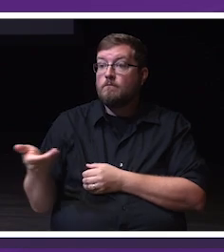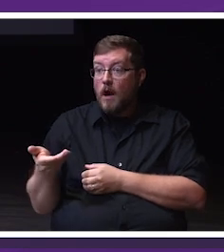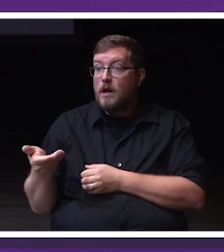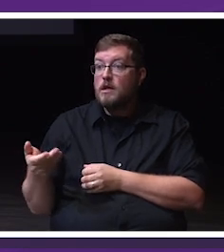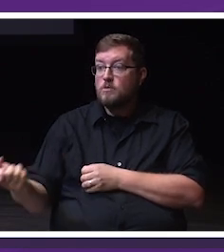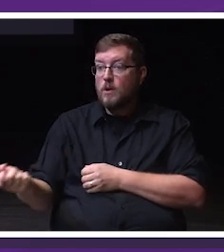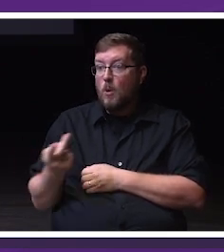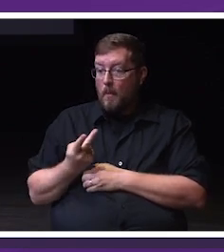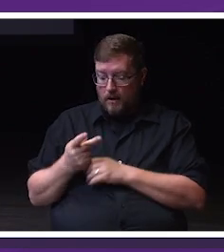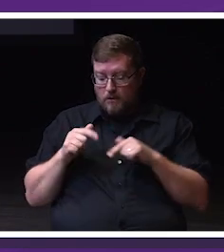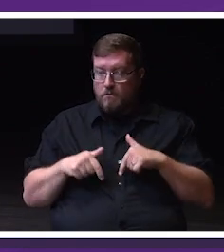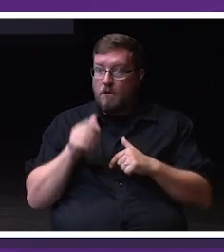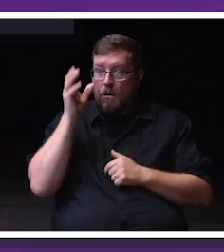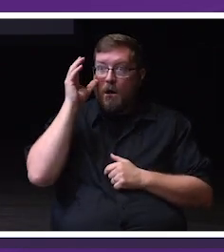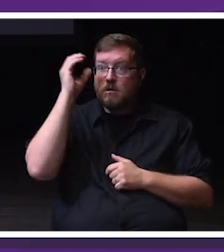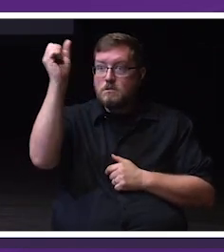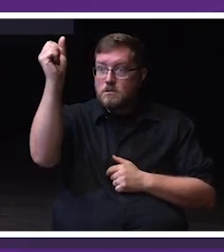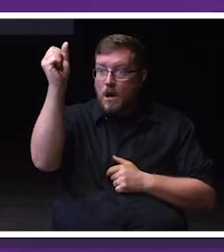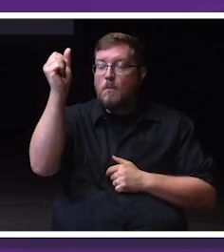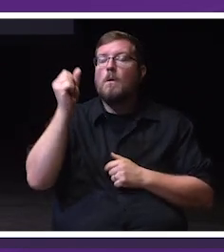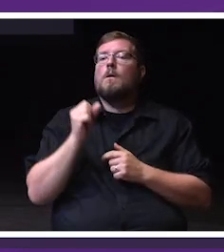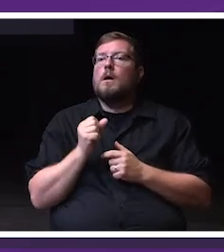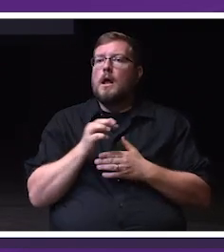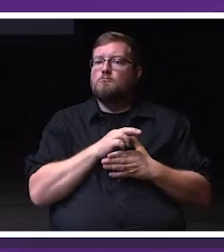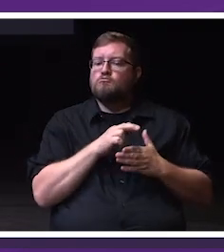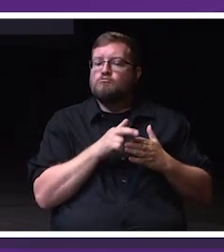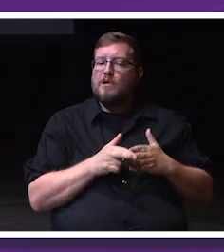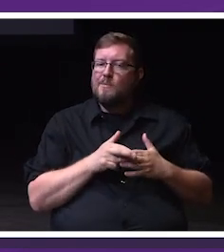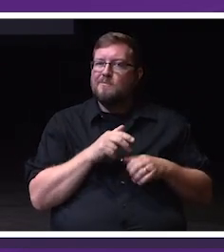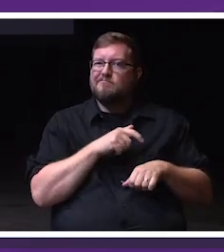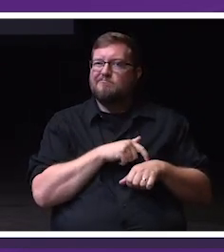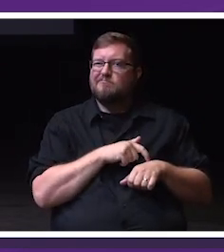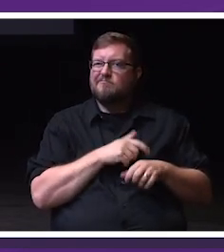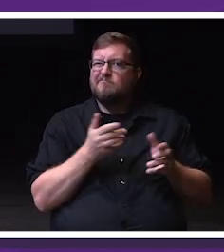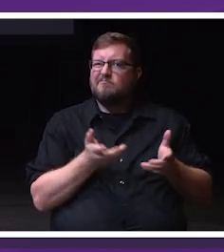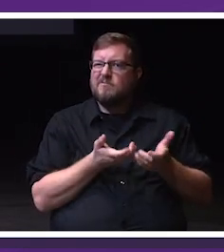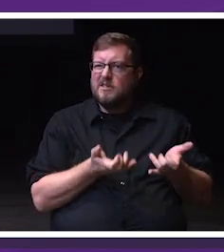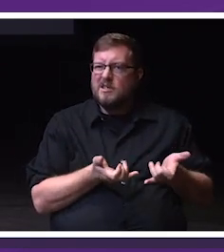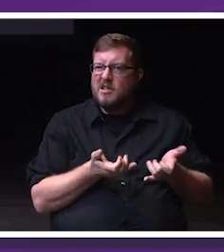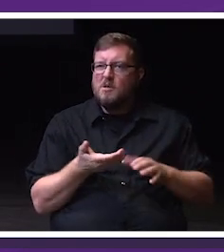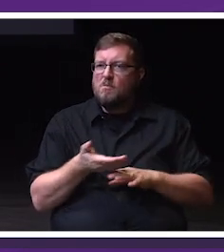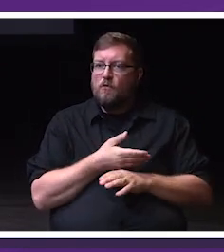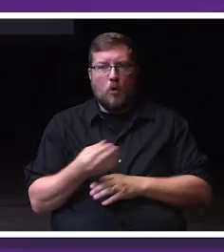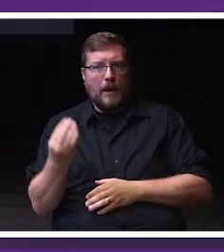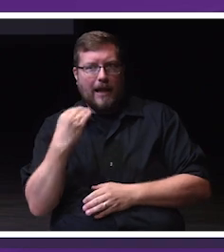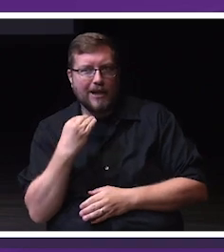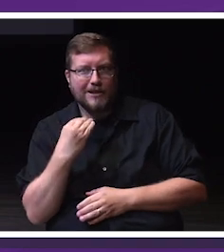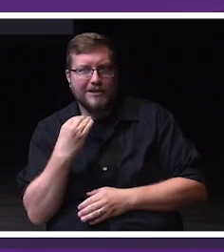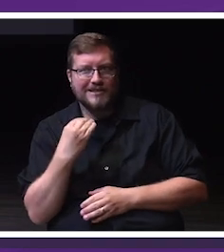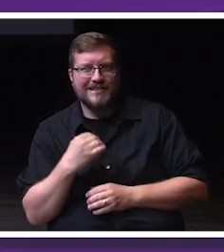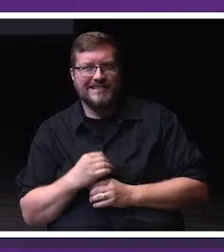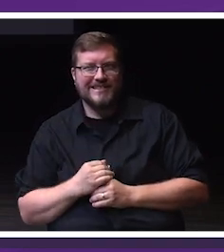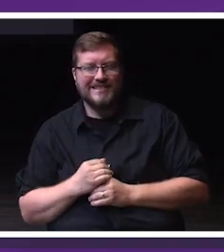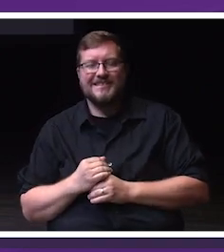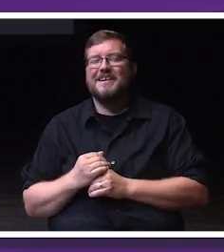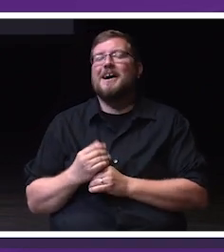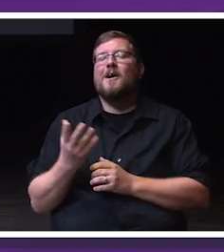to, to begin to wrap up our time together here before we eat. I want to invite our Human